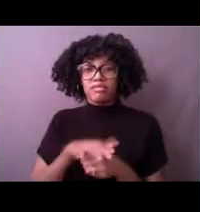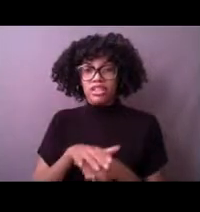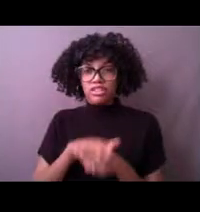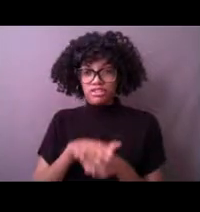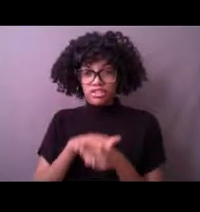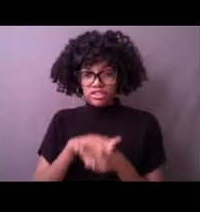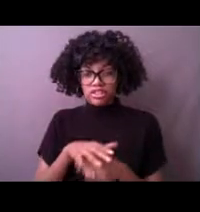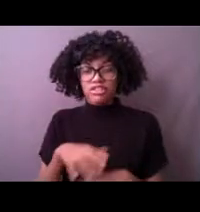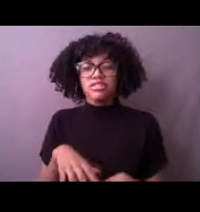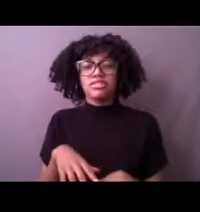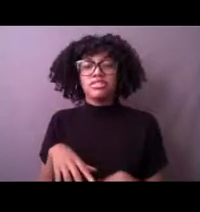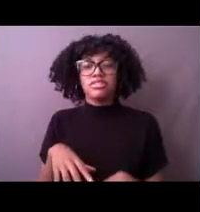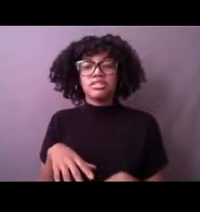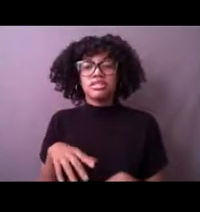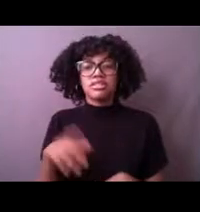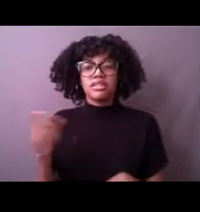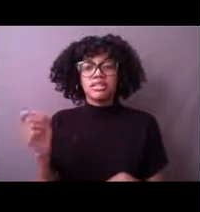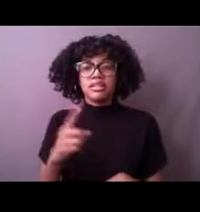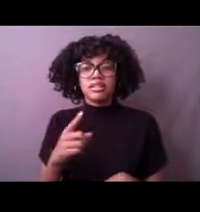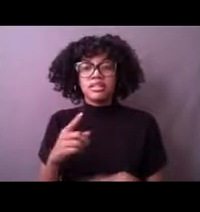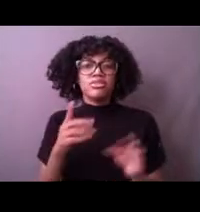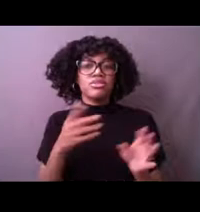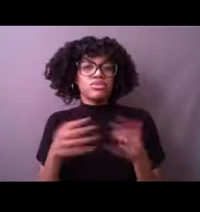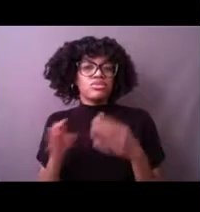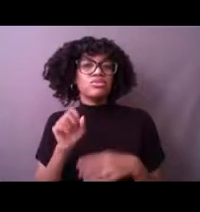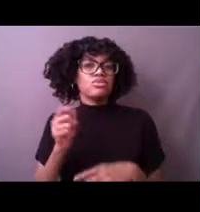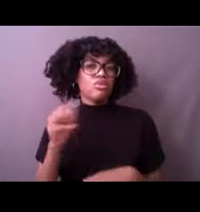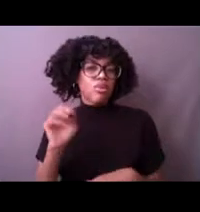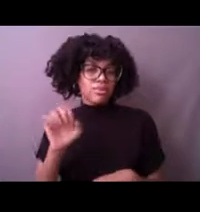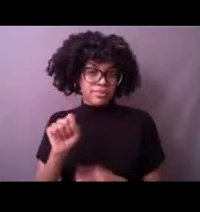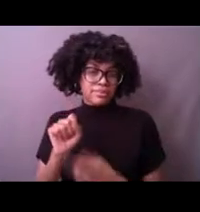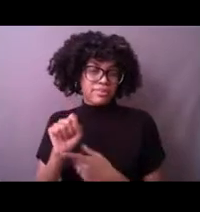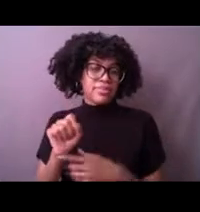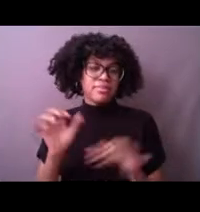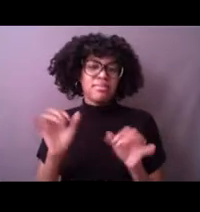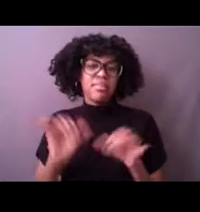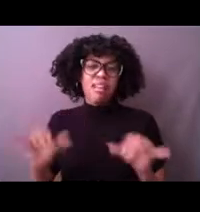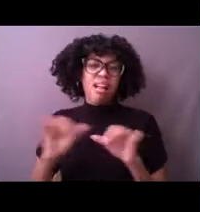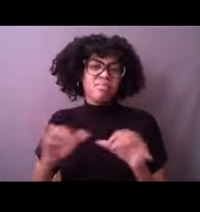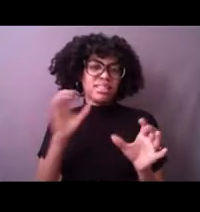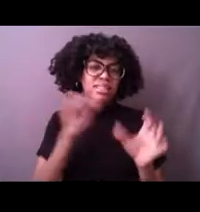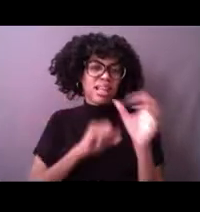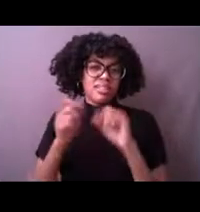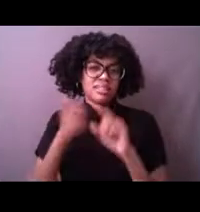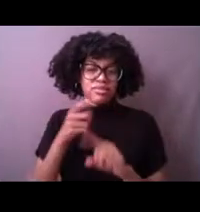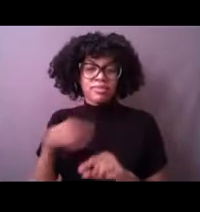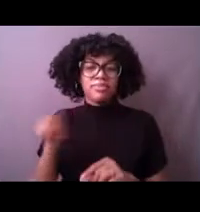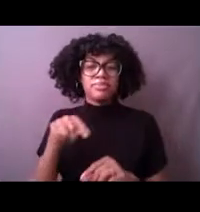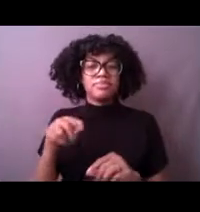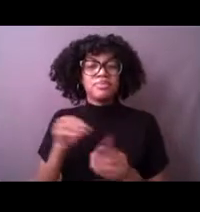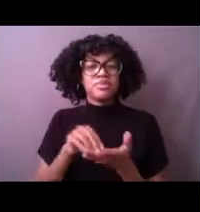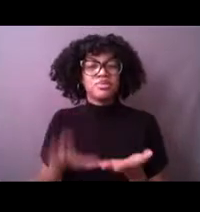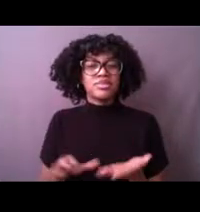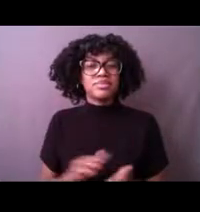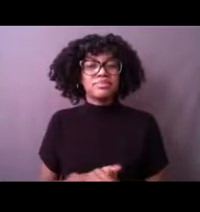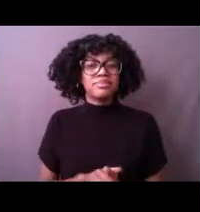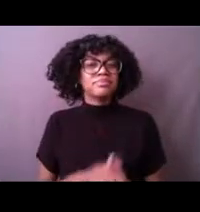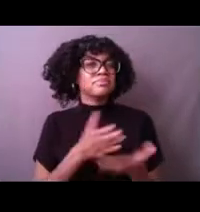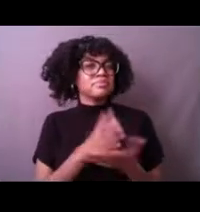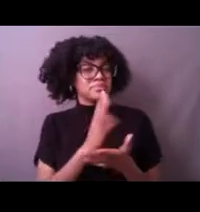And storms is another common guess. We got that a few places. All right, great, great guesses.